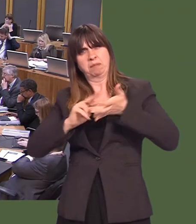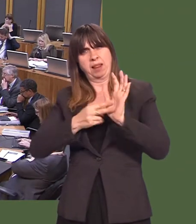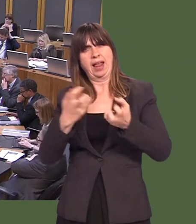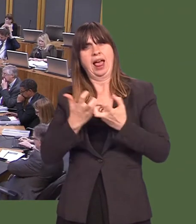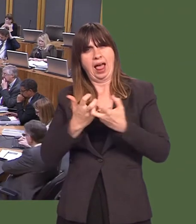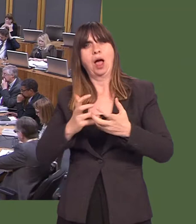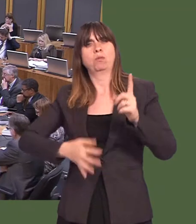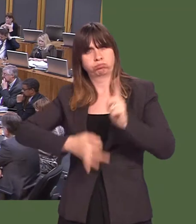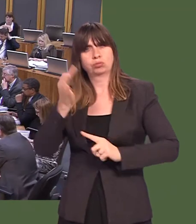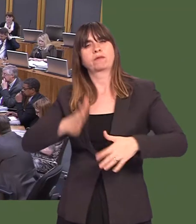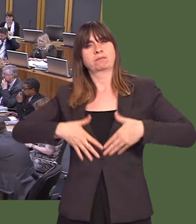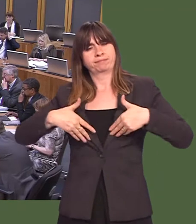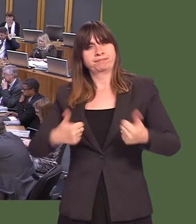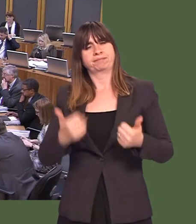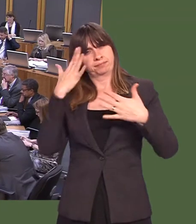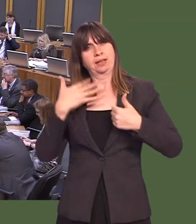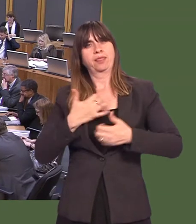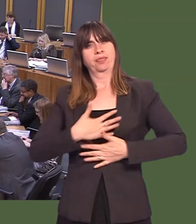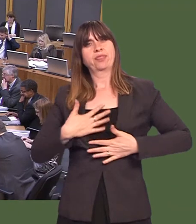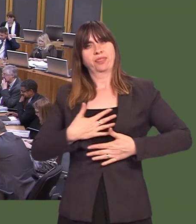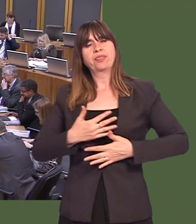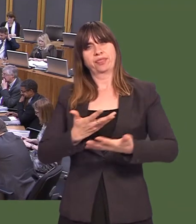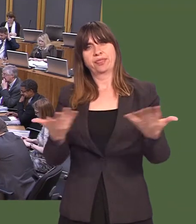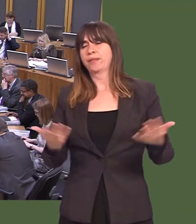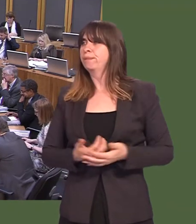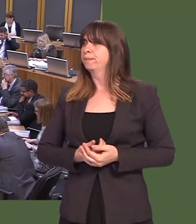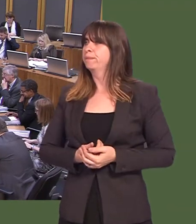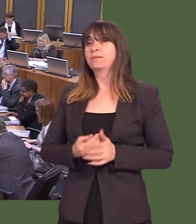out our priorities for improving the mental health and well-being of people in Wales. Vikki Howells: Thank you.